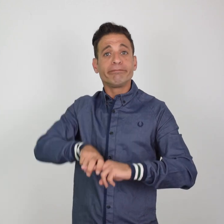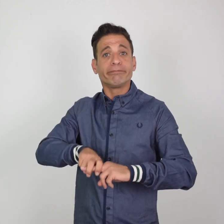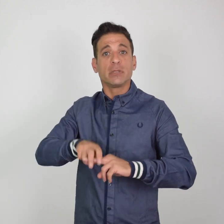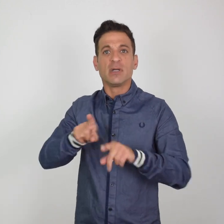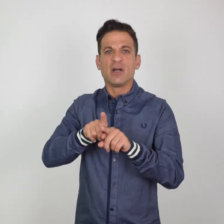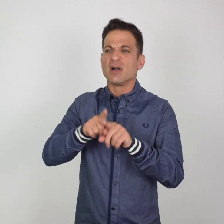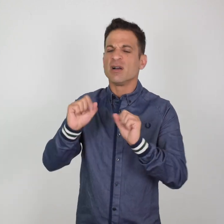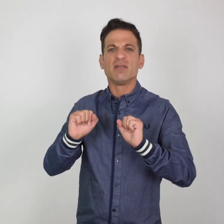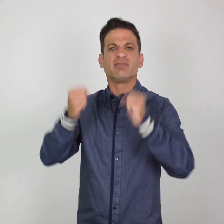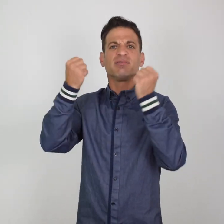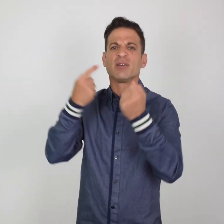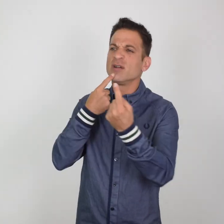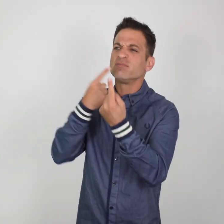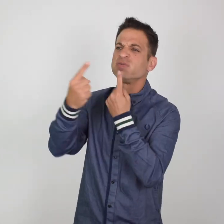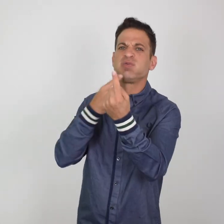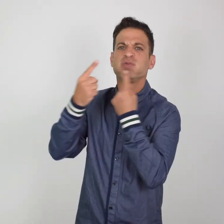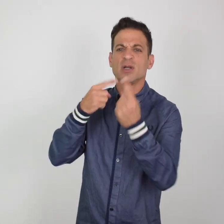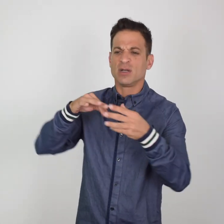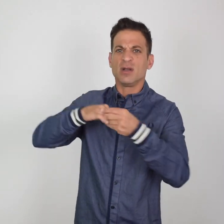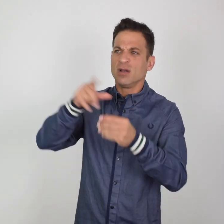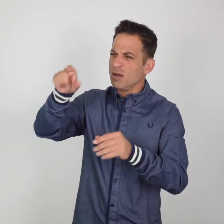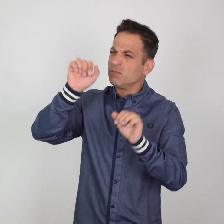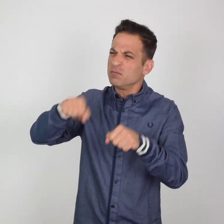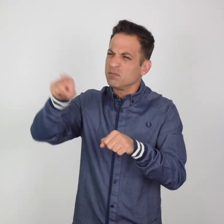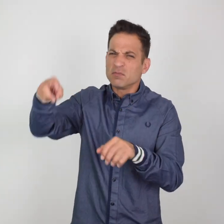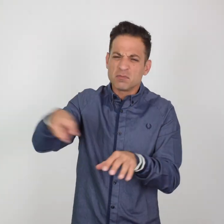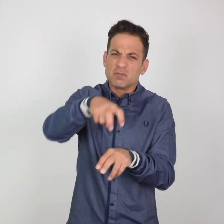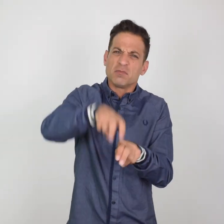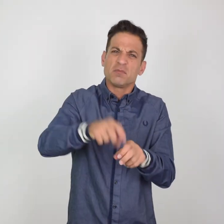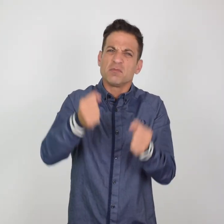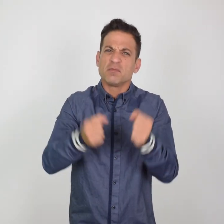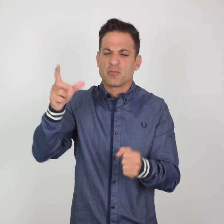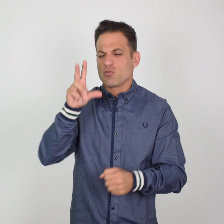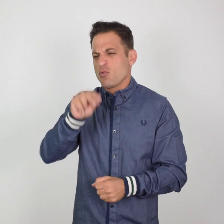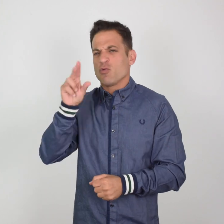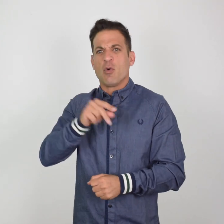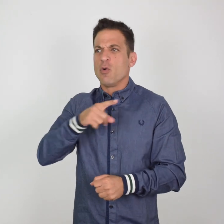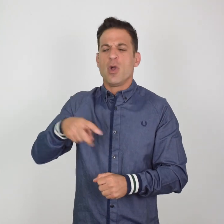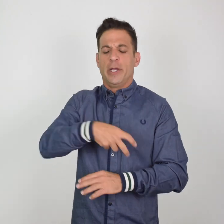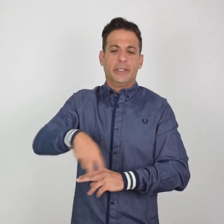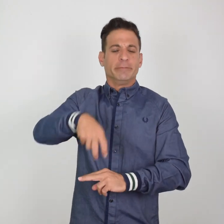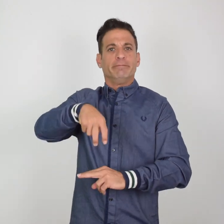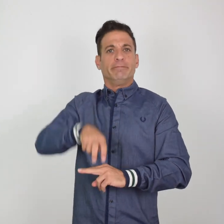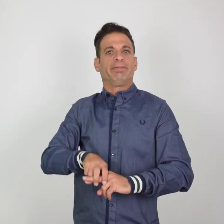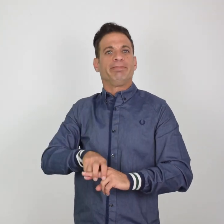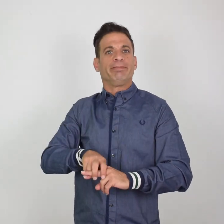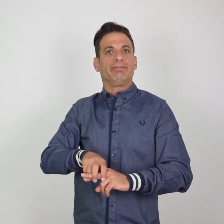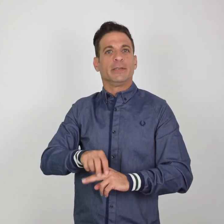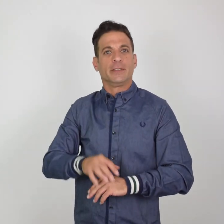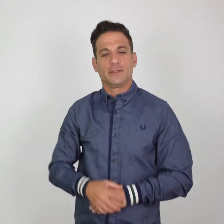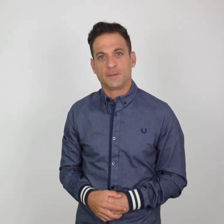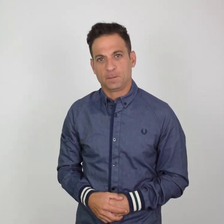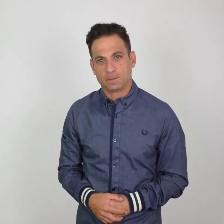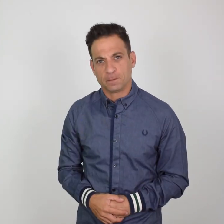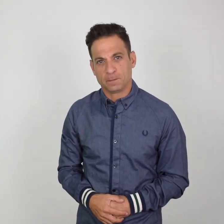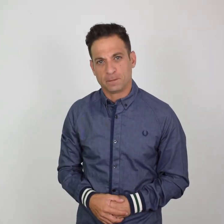on the ground frustrated after John refused to get in the car.